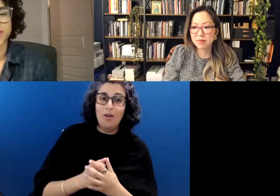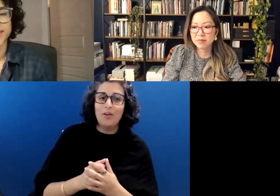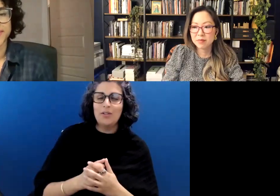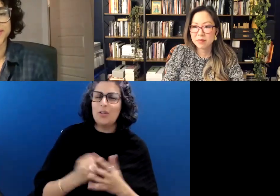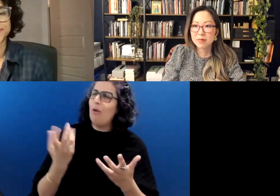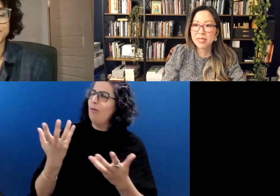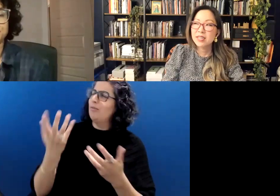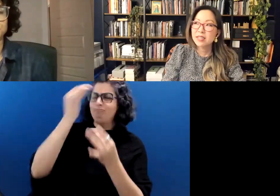So, yeah, what are you thinking about?